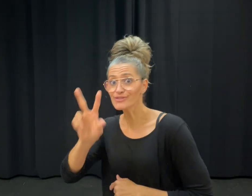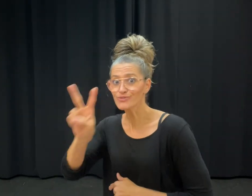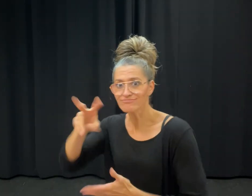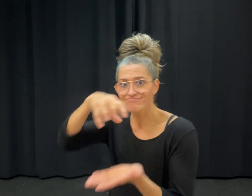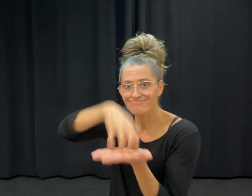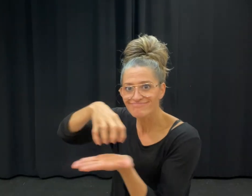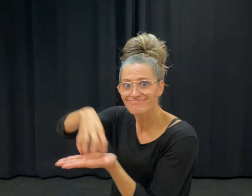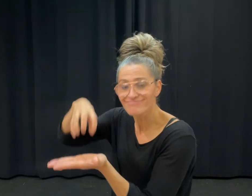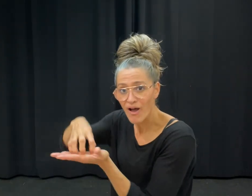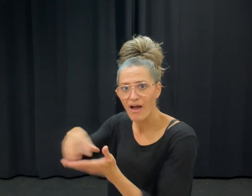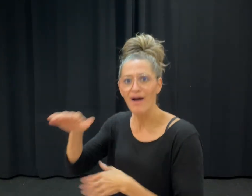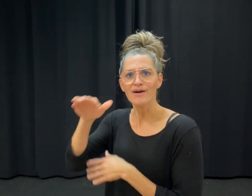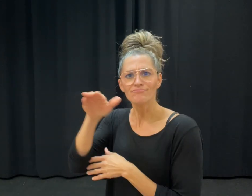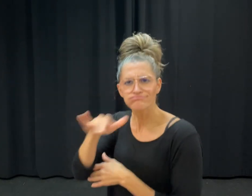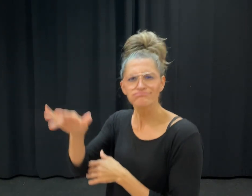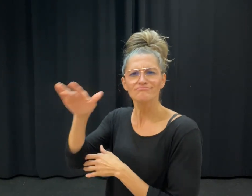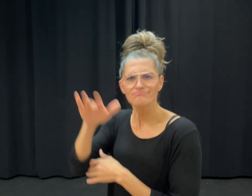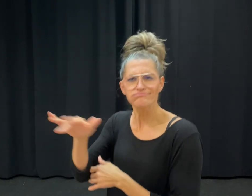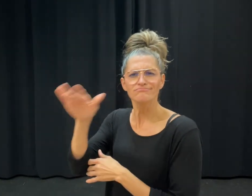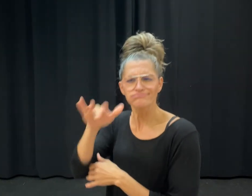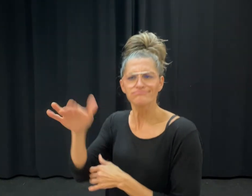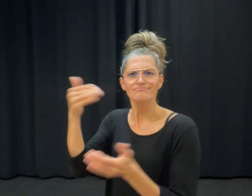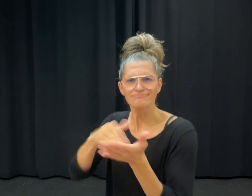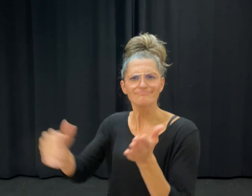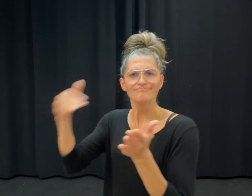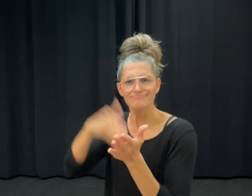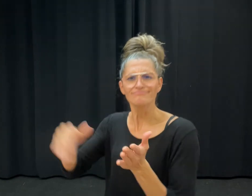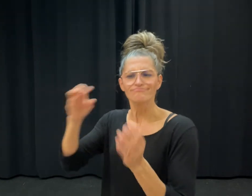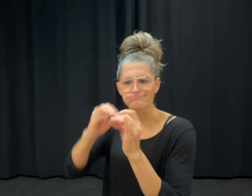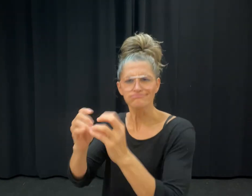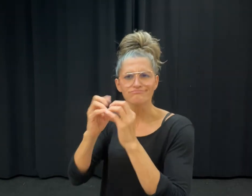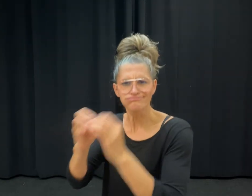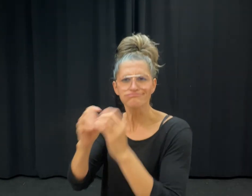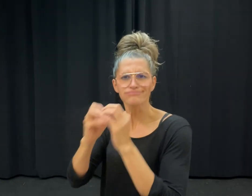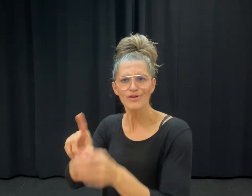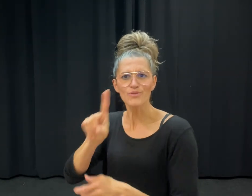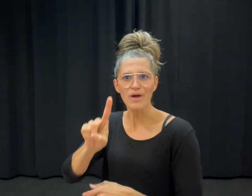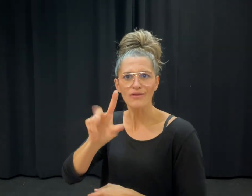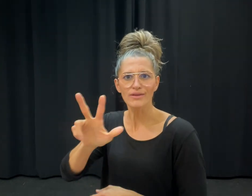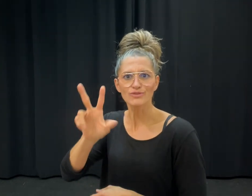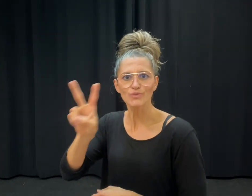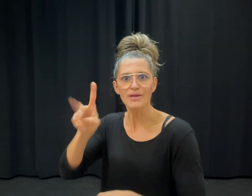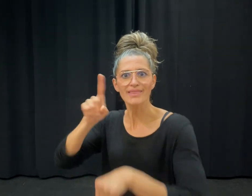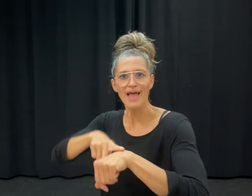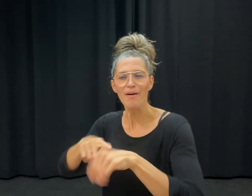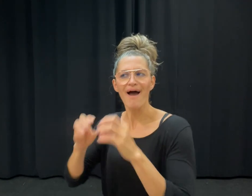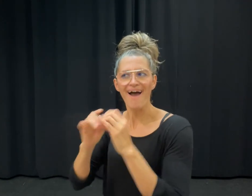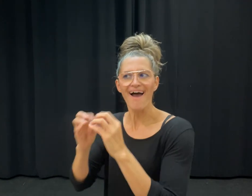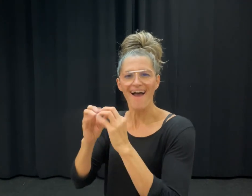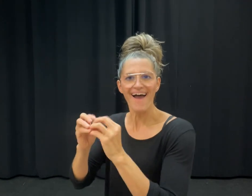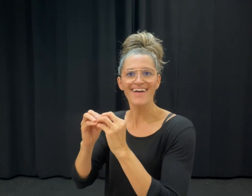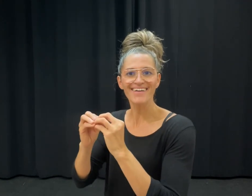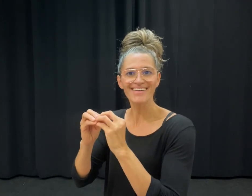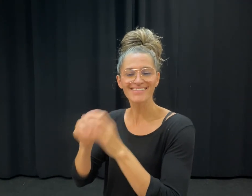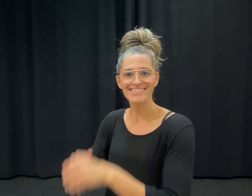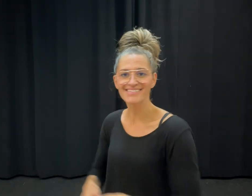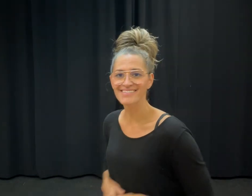fingerspell the alphabet back 132 times.